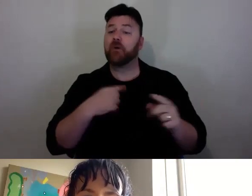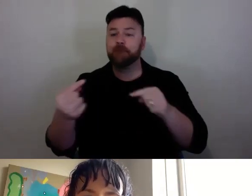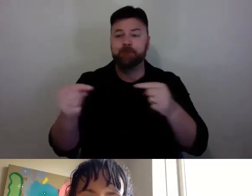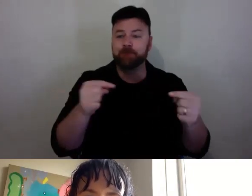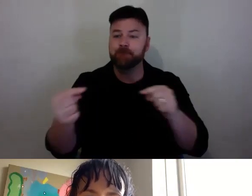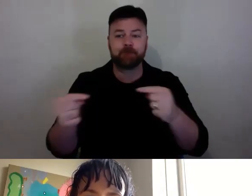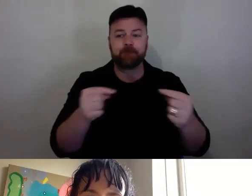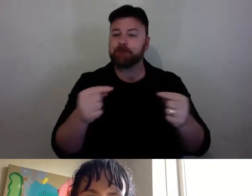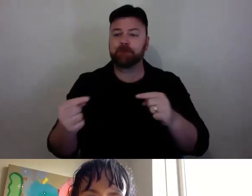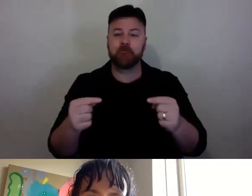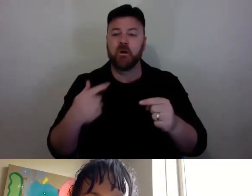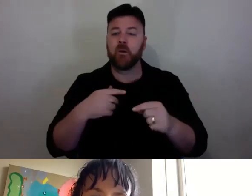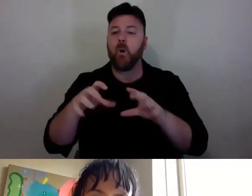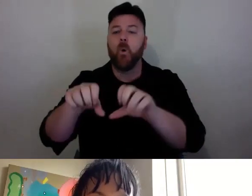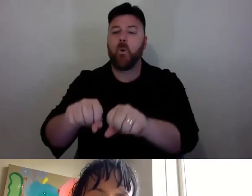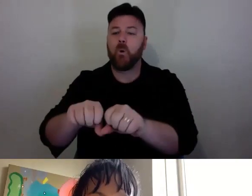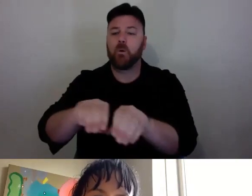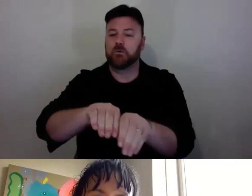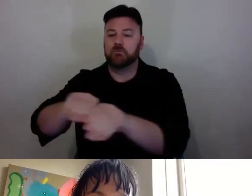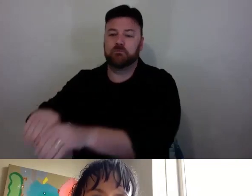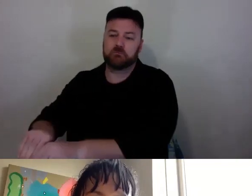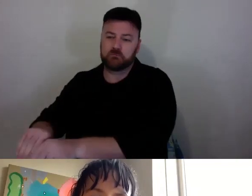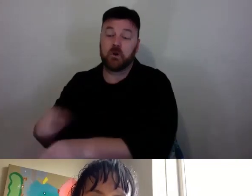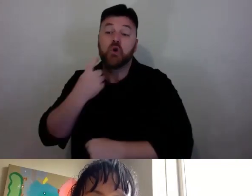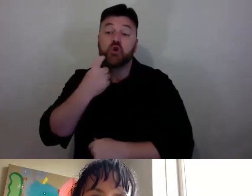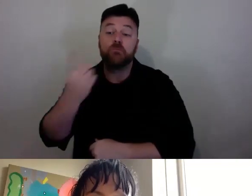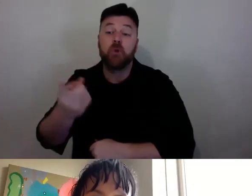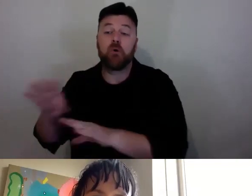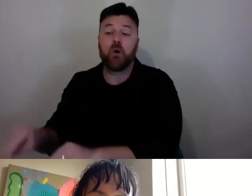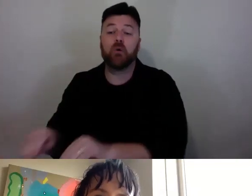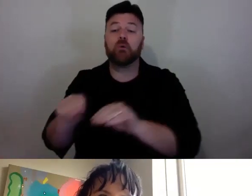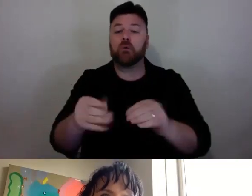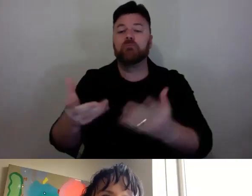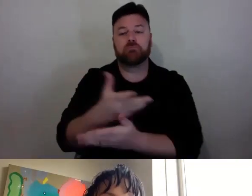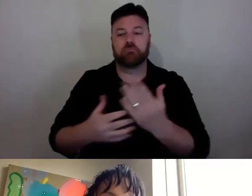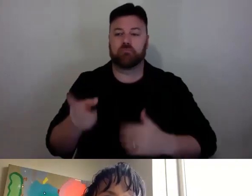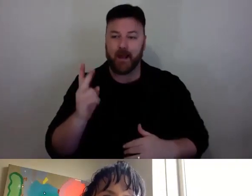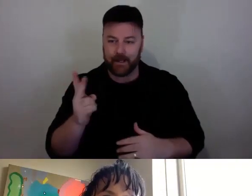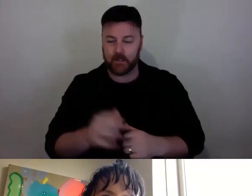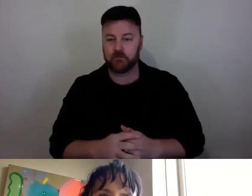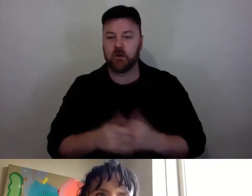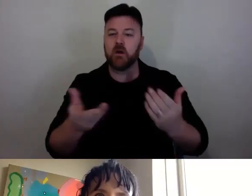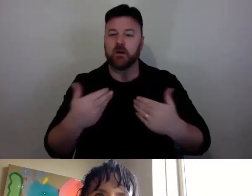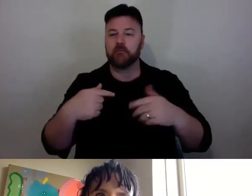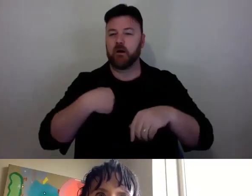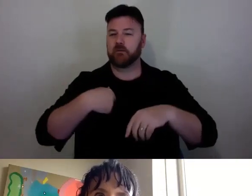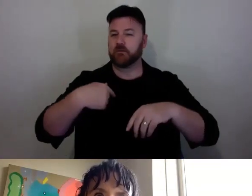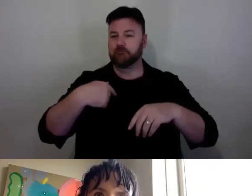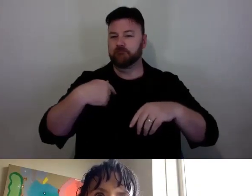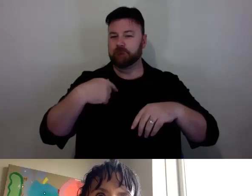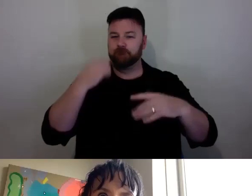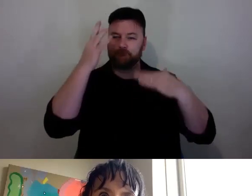to it the next day and being able to have that space to let the ideas